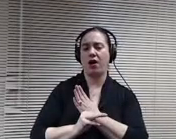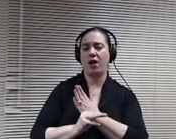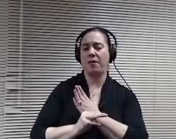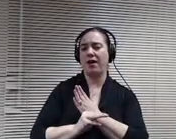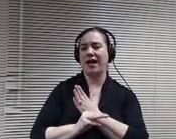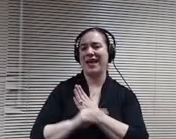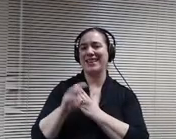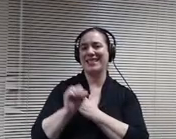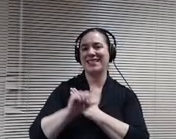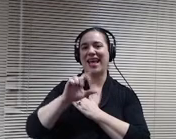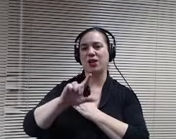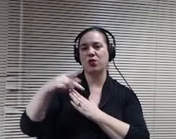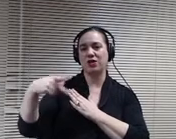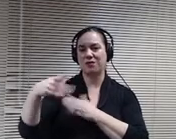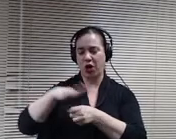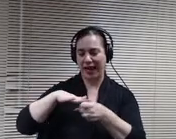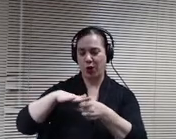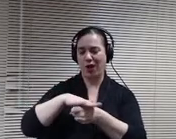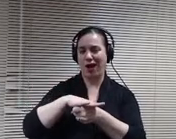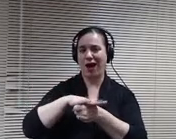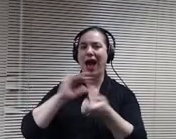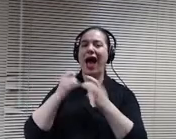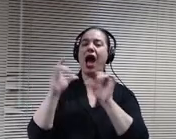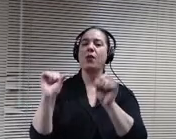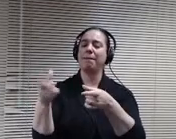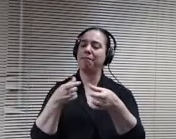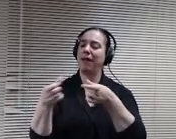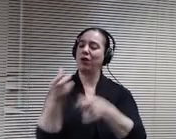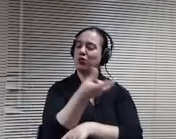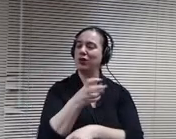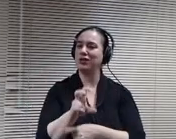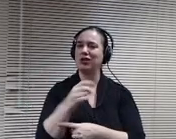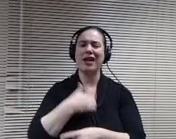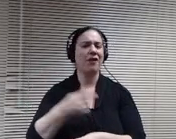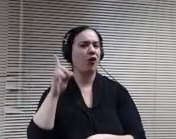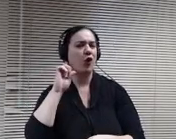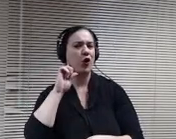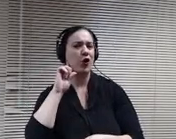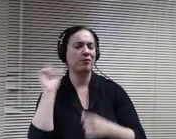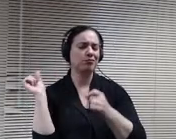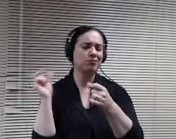transition? 'cause we've heard I've heard comments that people are really excited about Metallica to really build up